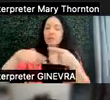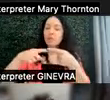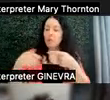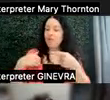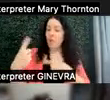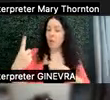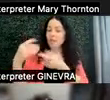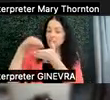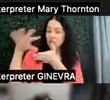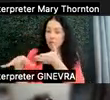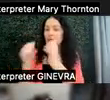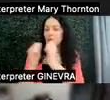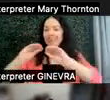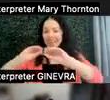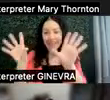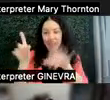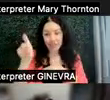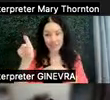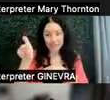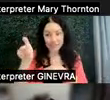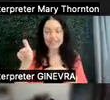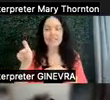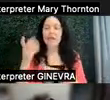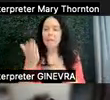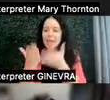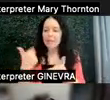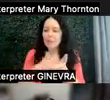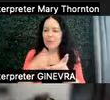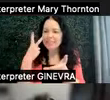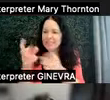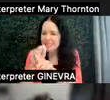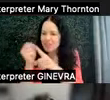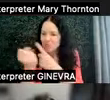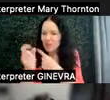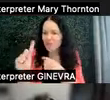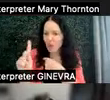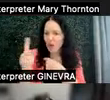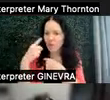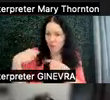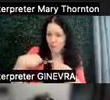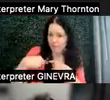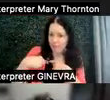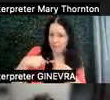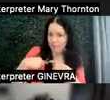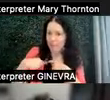has very clear needs, we might see a situation where in order for me to make this accessible to you,